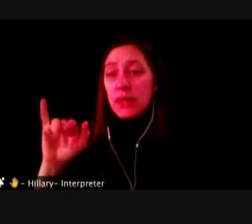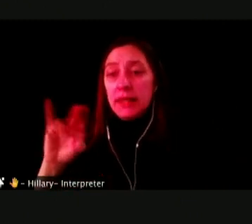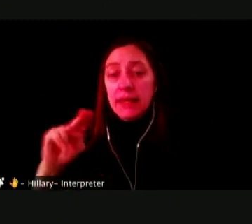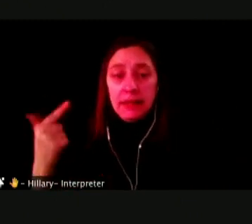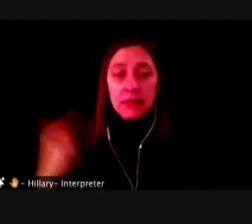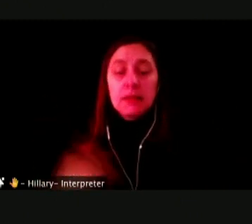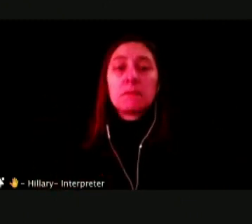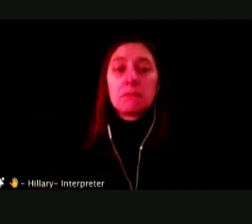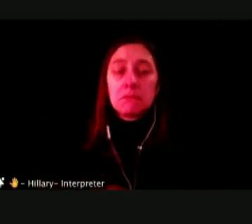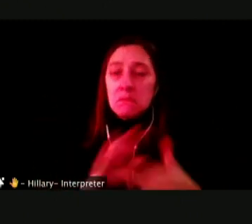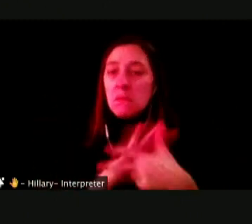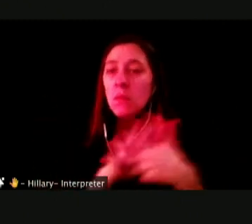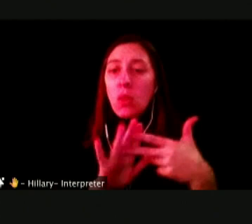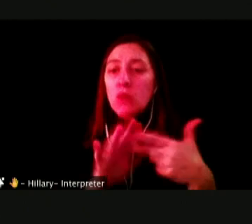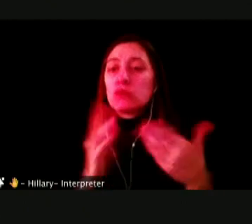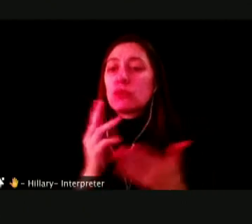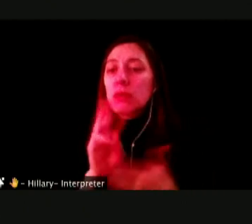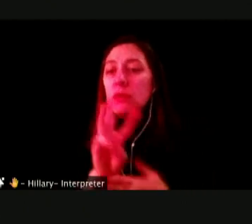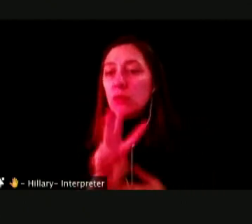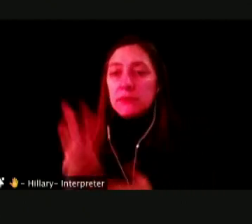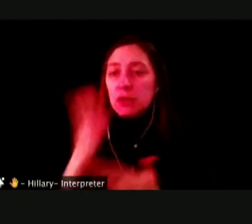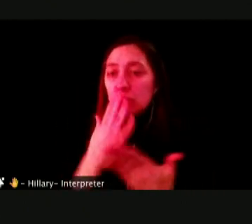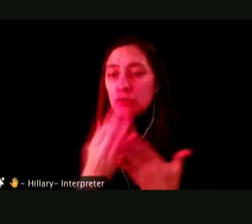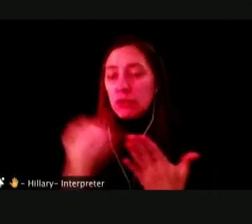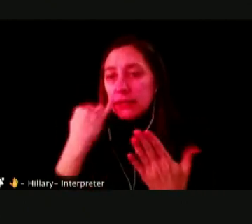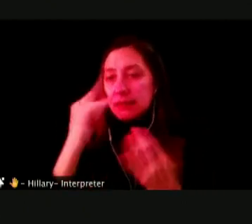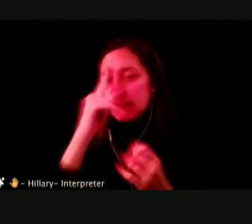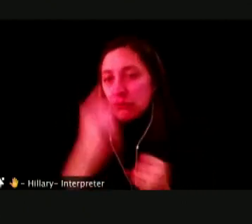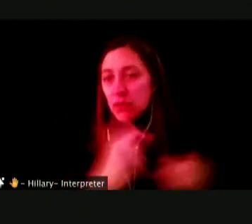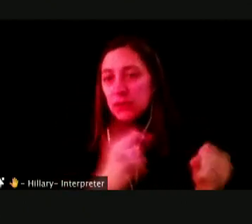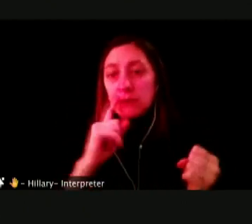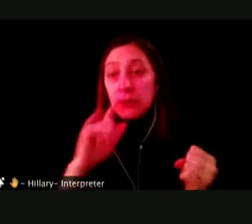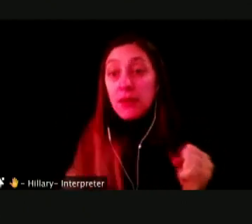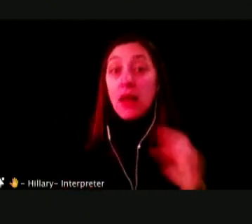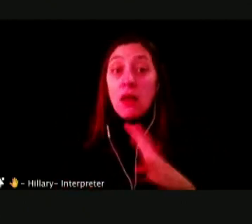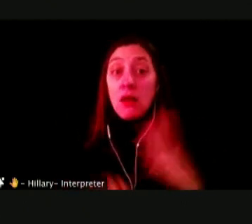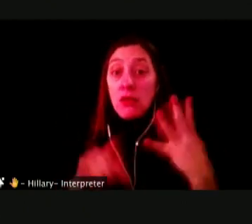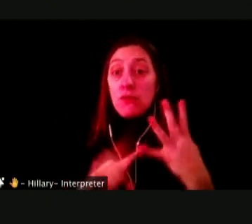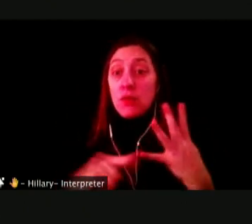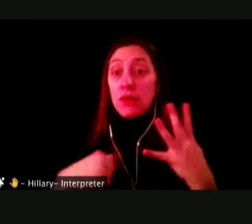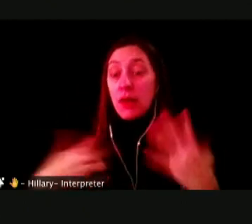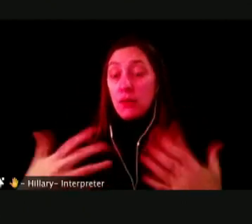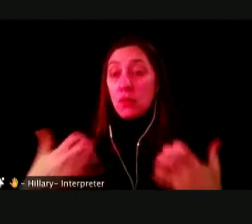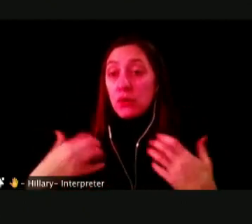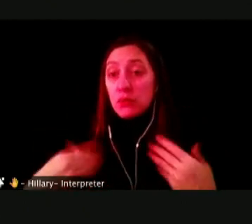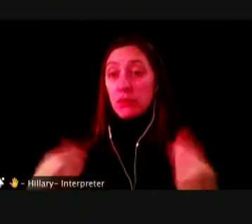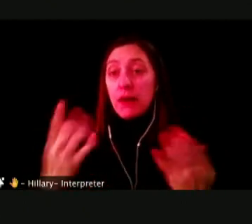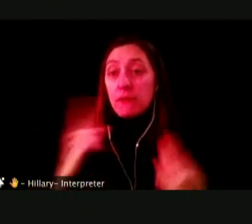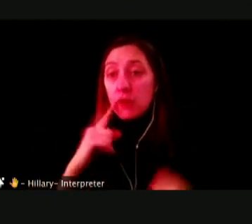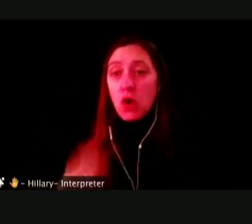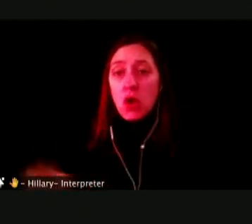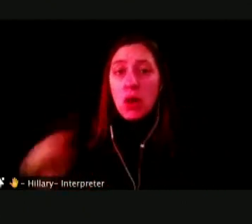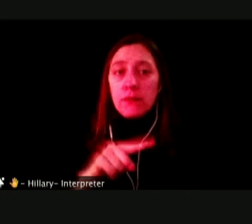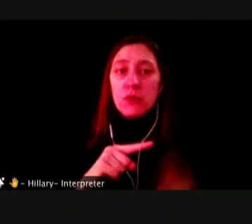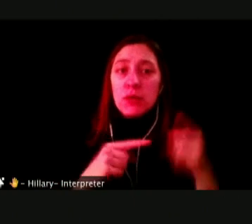DIFFERENT APPROACHES AND STRATEGIES FOR QUITTING FOR THE LAST WEBSITE THAT I WOULD LIKE TO POINT OUT TO YOU IS THE HOT TOPIC.